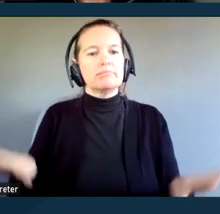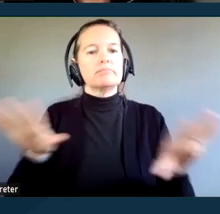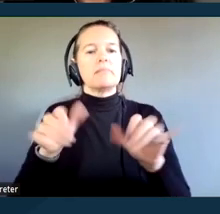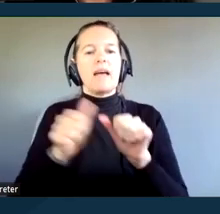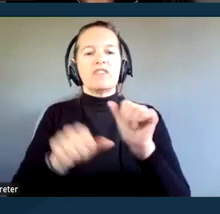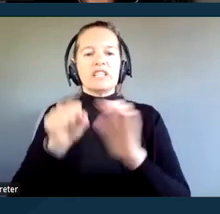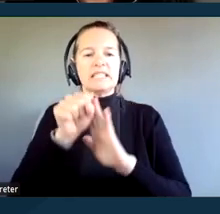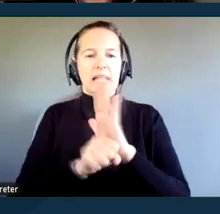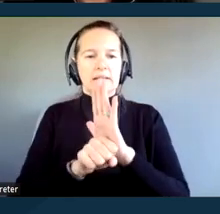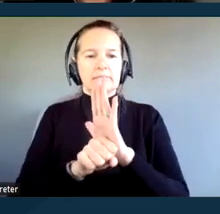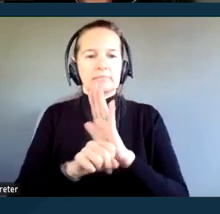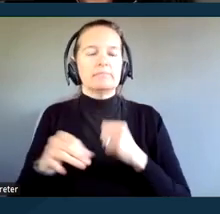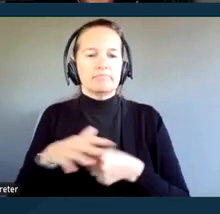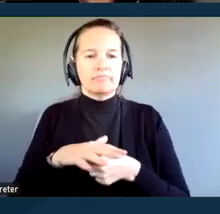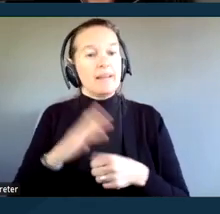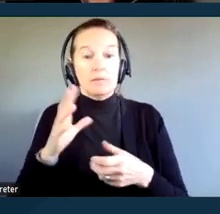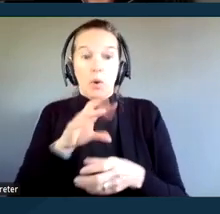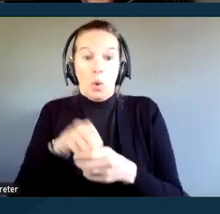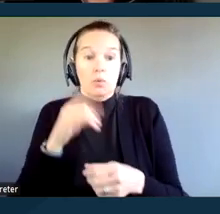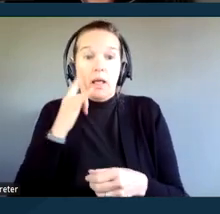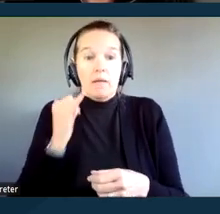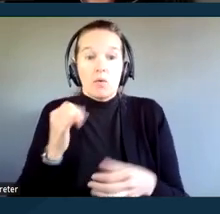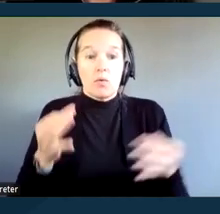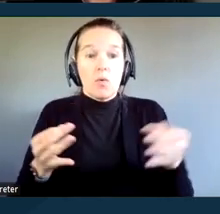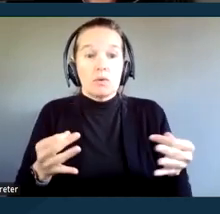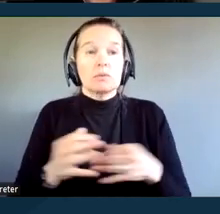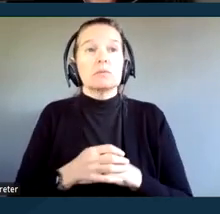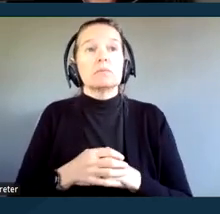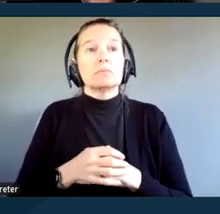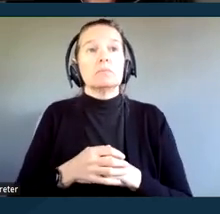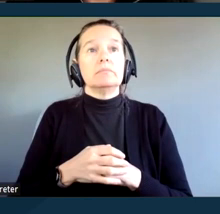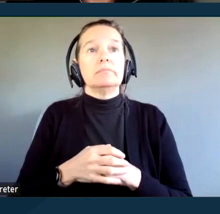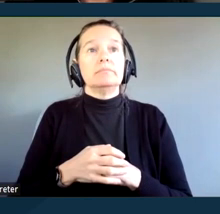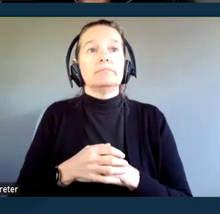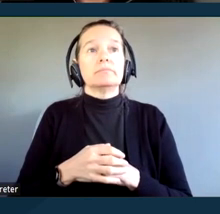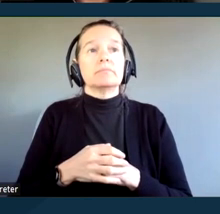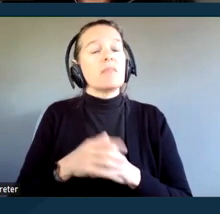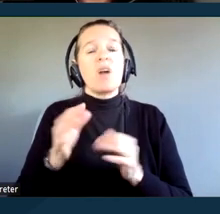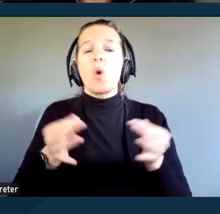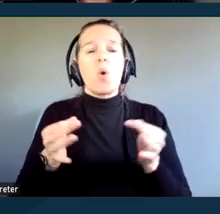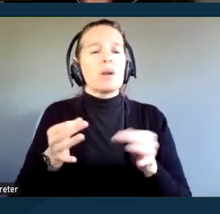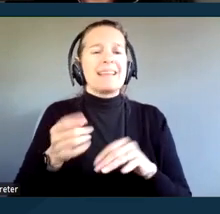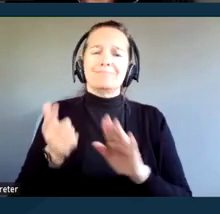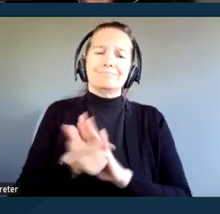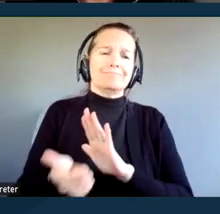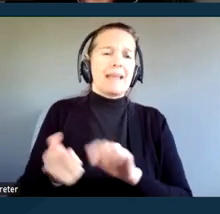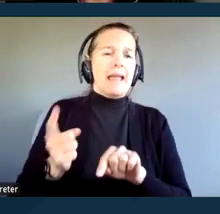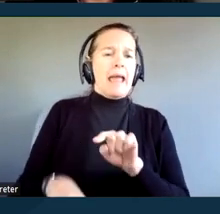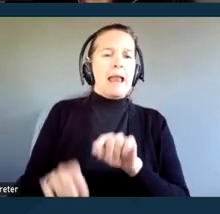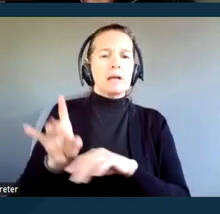so this would include the California courts. It prohibits the courts from excluding people with disabilities from participating in